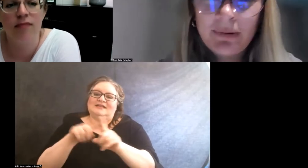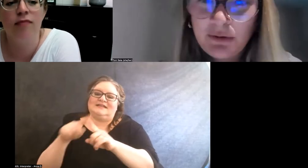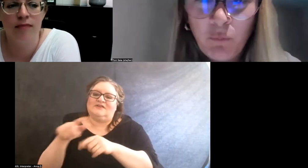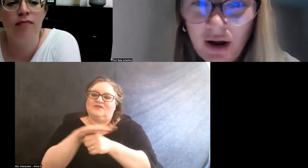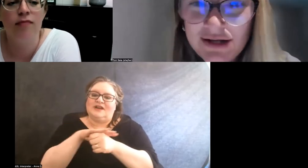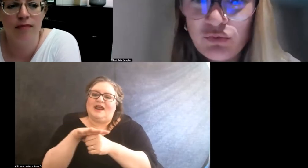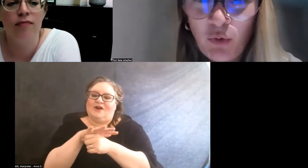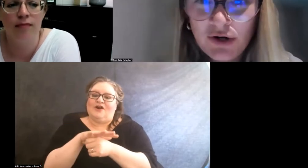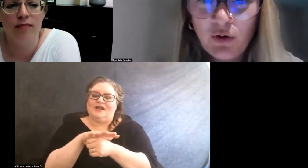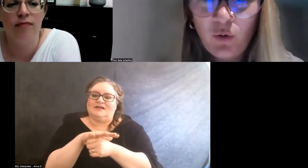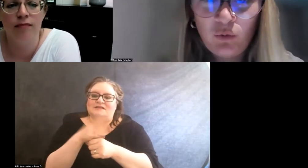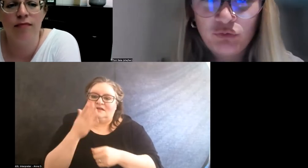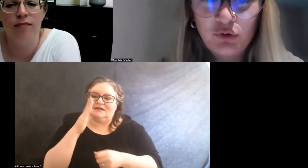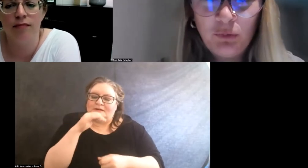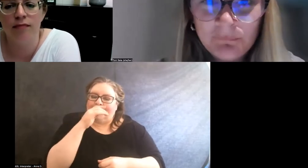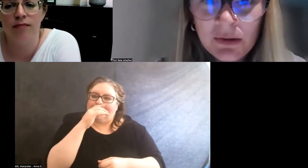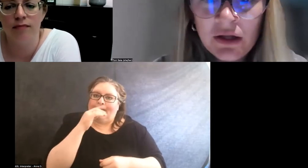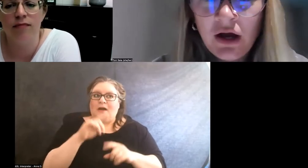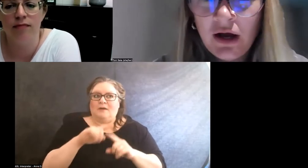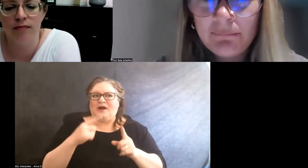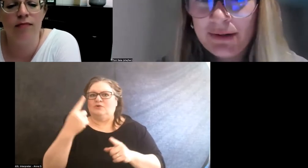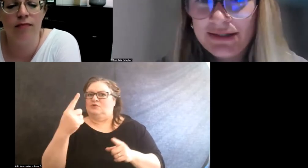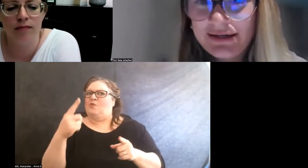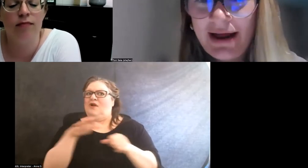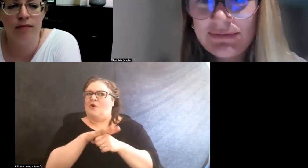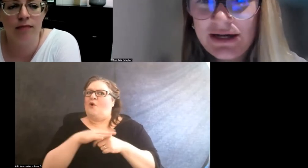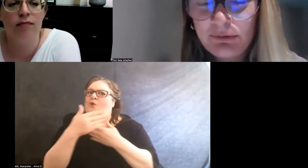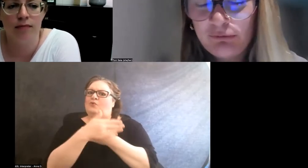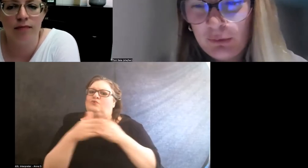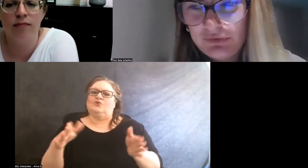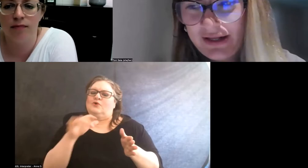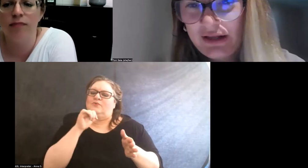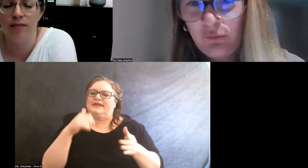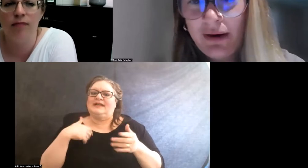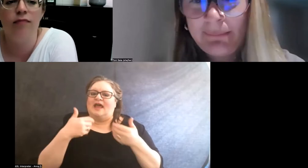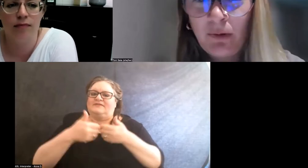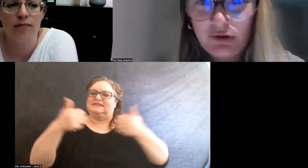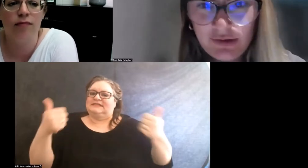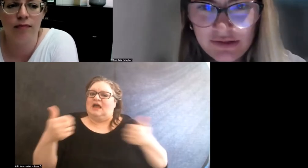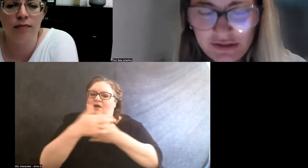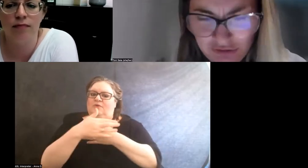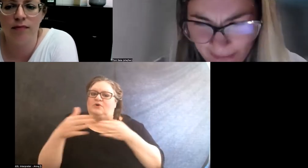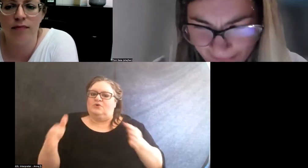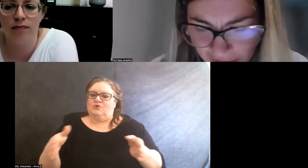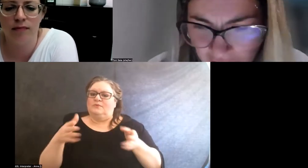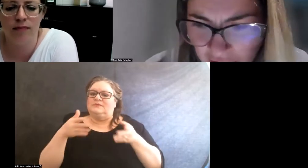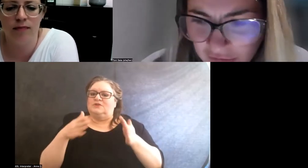but it was one whole room. We didn't have separate rooms like in the way Margaret's describing.